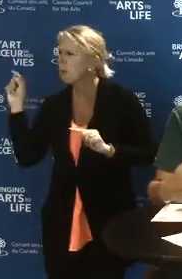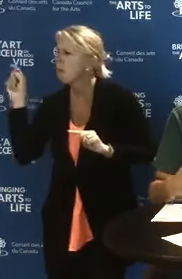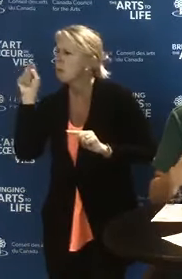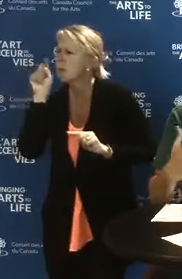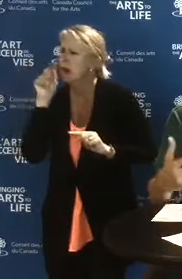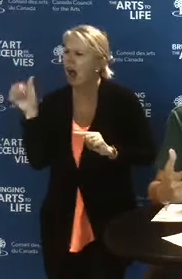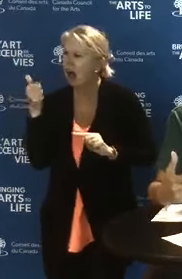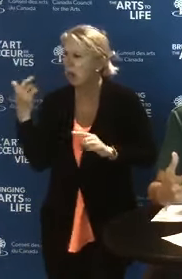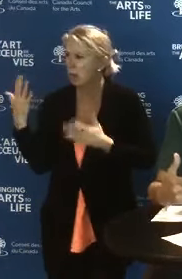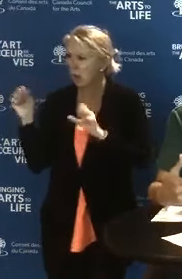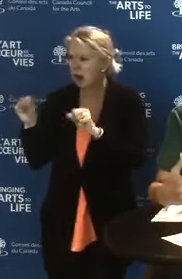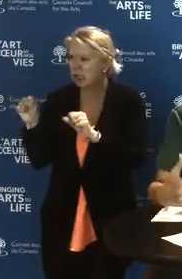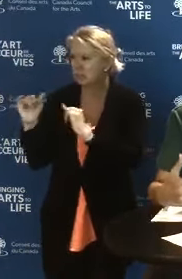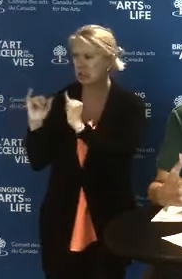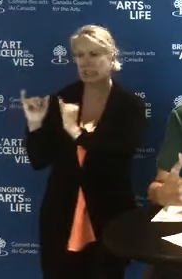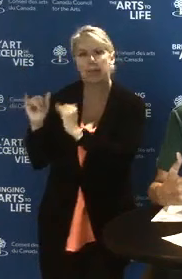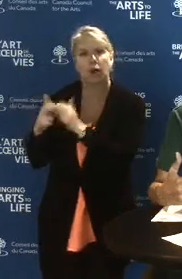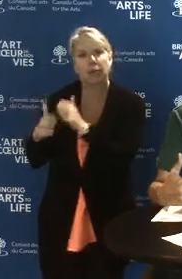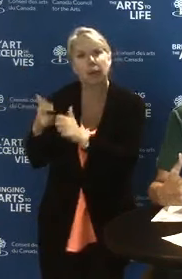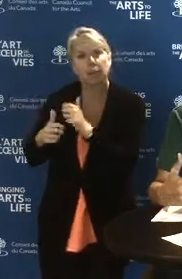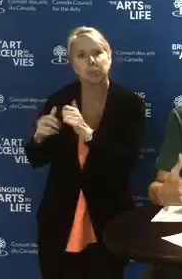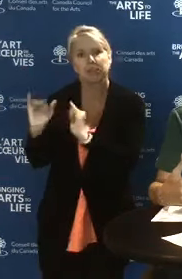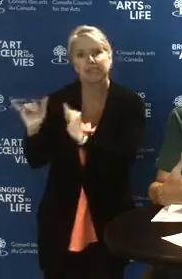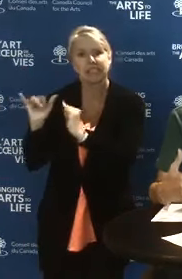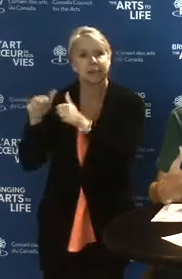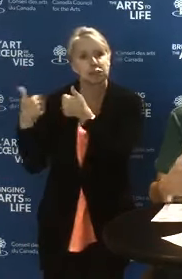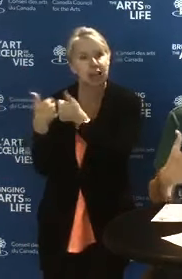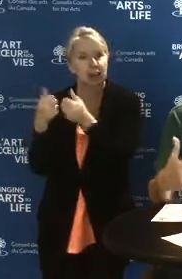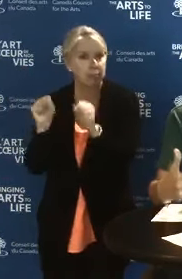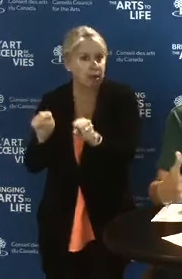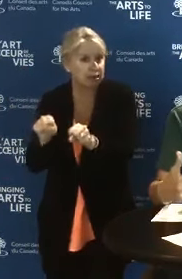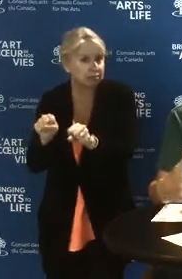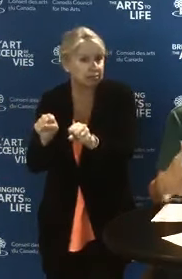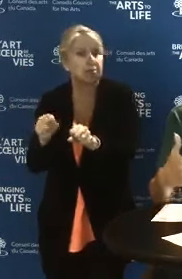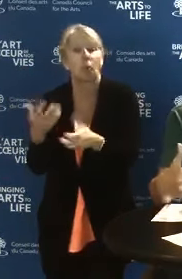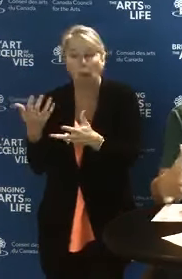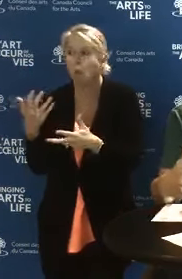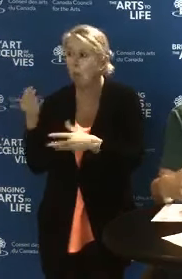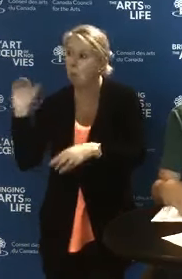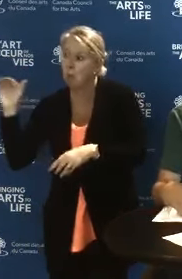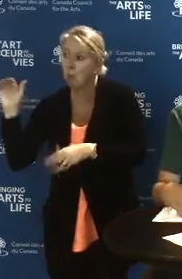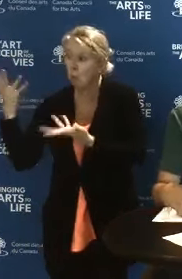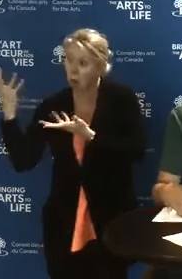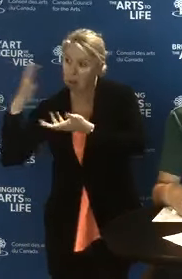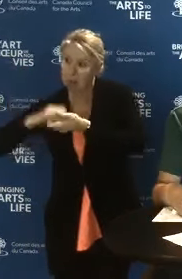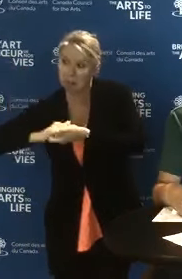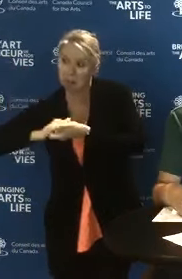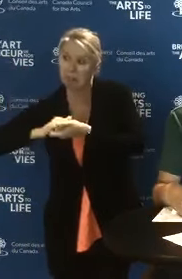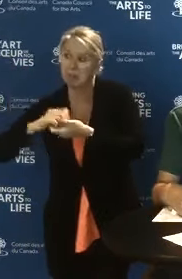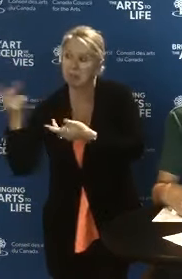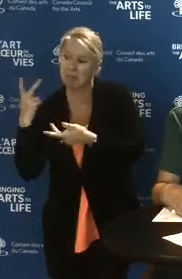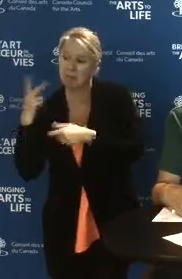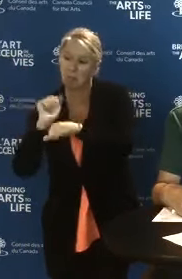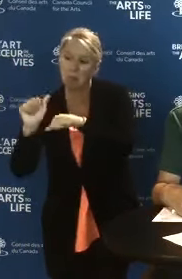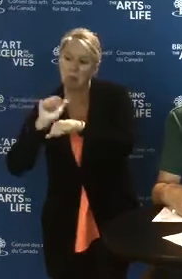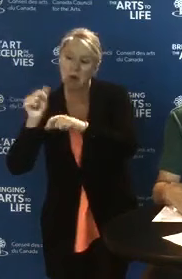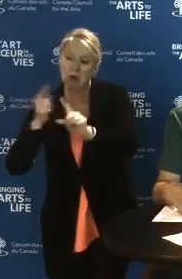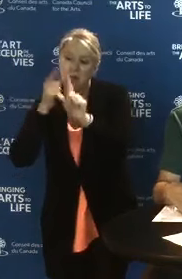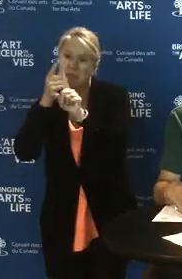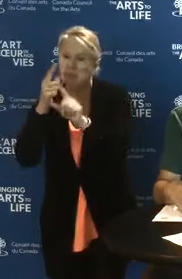the same issues or challenges, and collaborate with them in attacking those potential problems toward a solution.